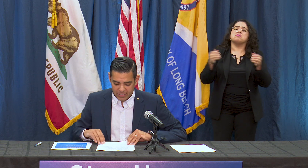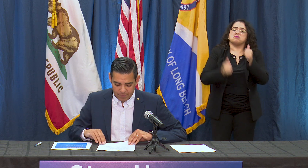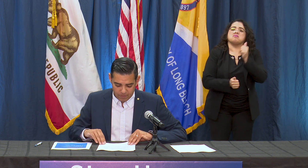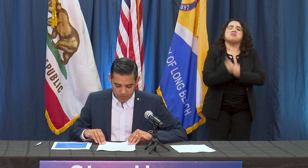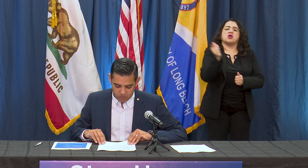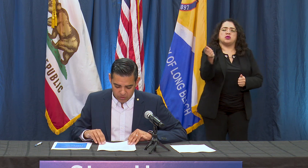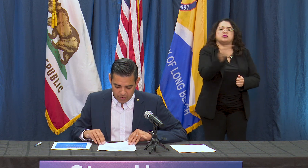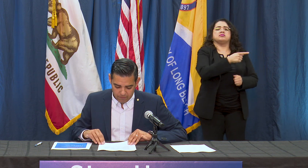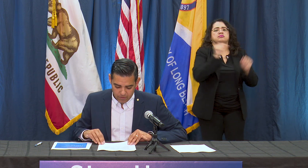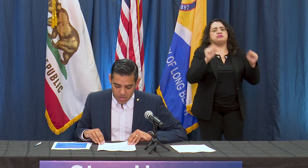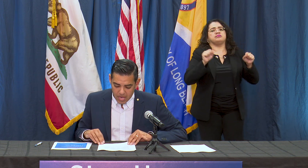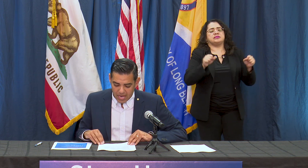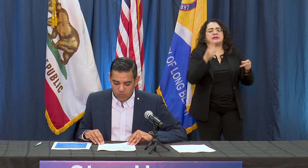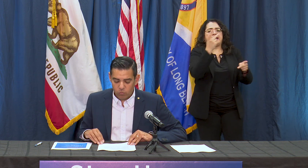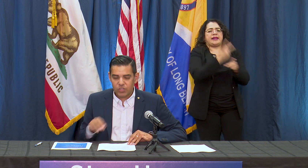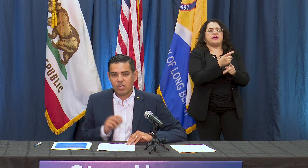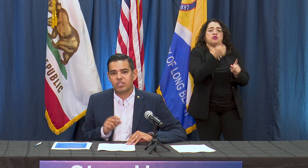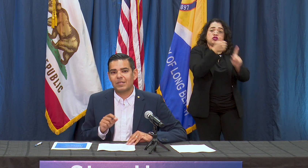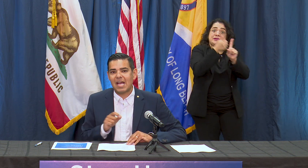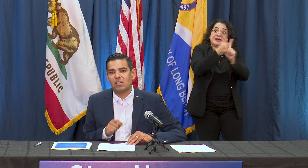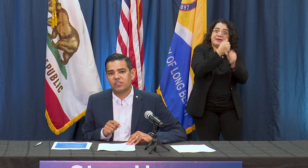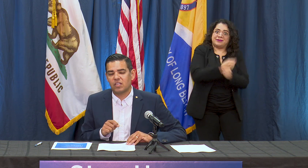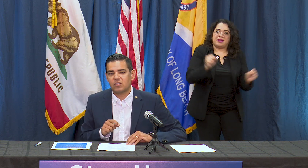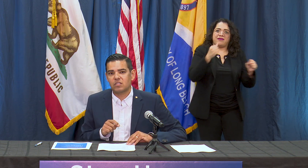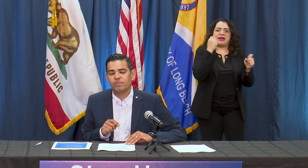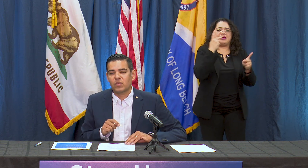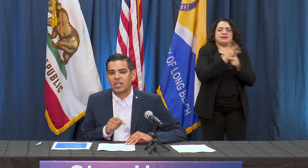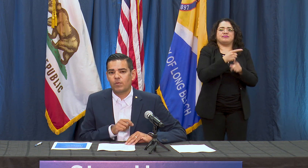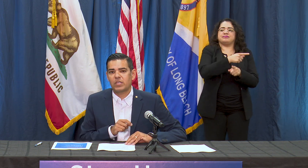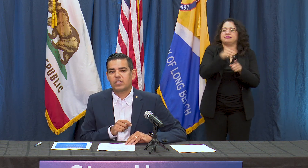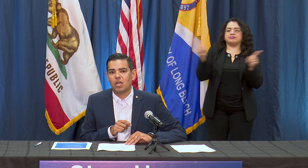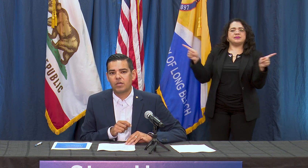and keeping folks safe and we shared some analysis a couple of weeks ago as